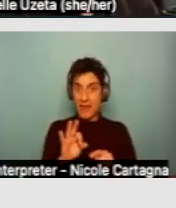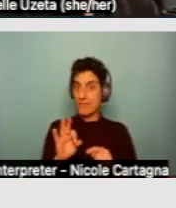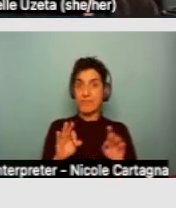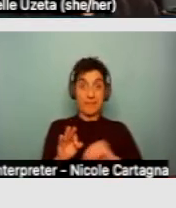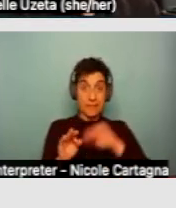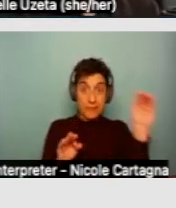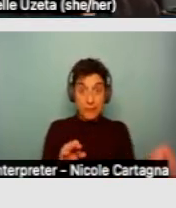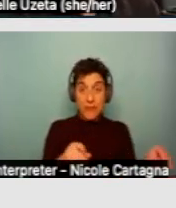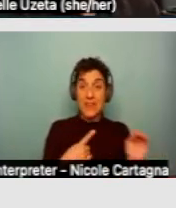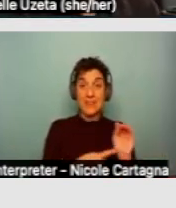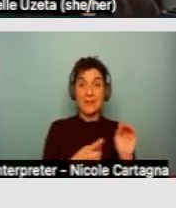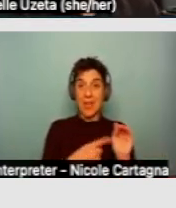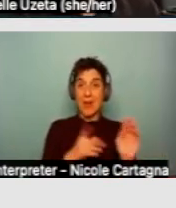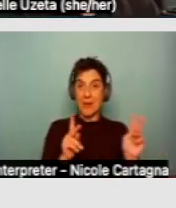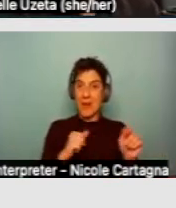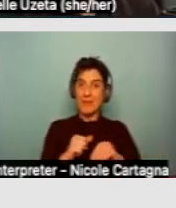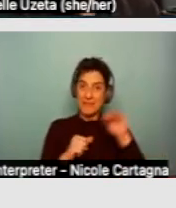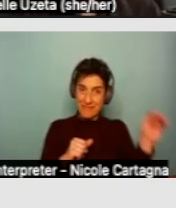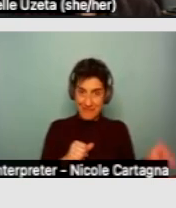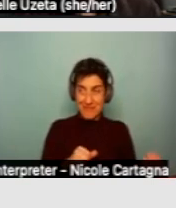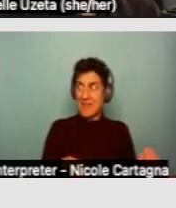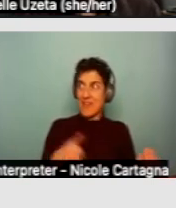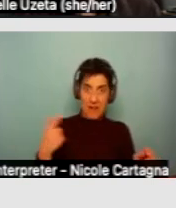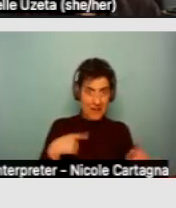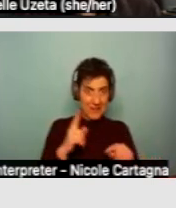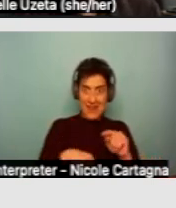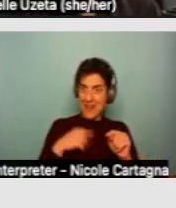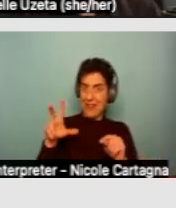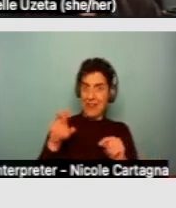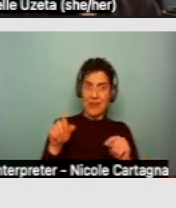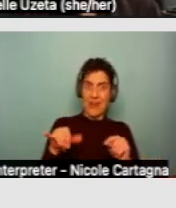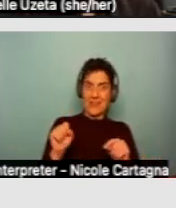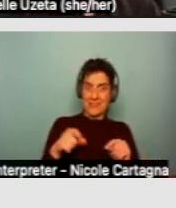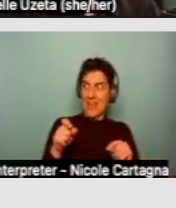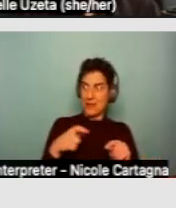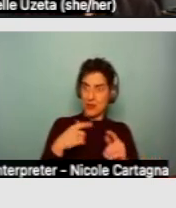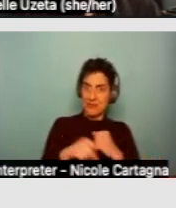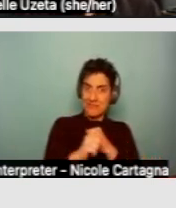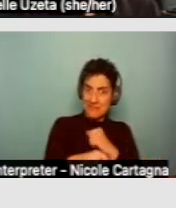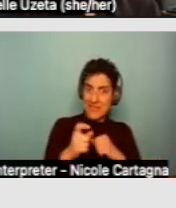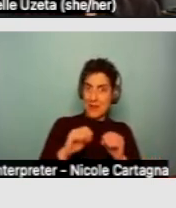Sometimes people need more time to move because of a disability and need for accessible housing